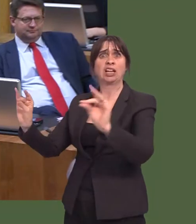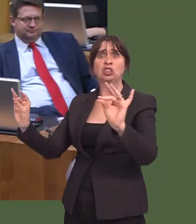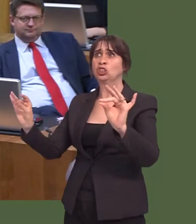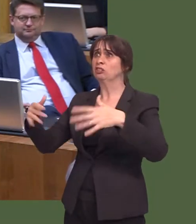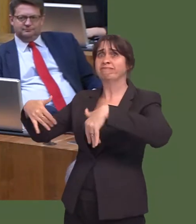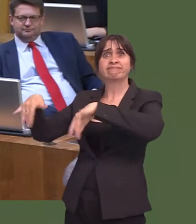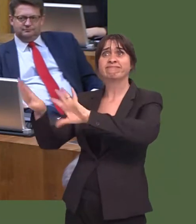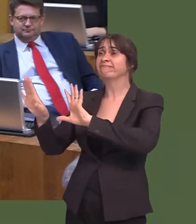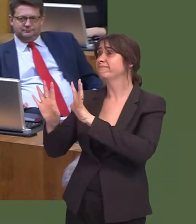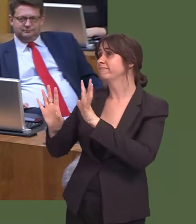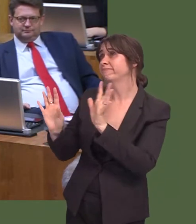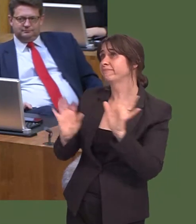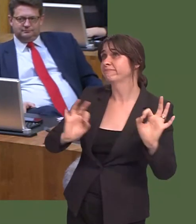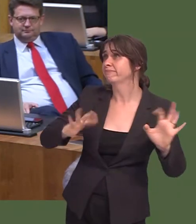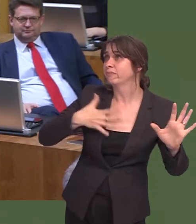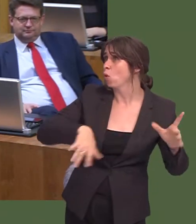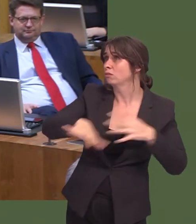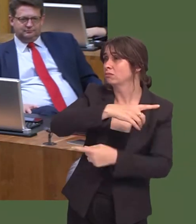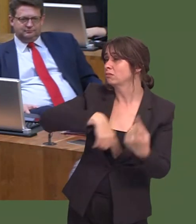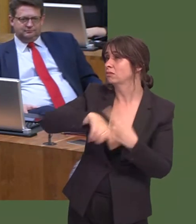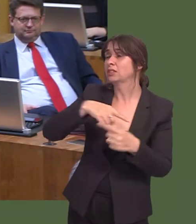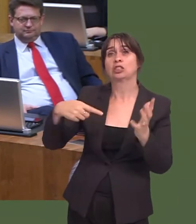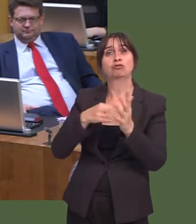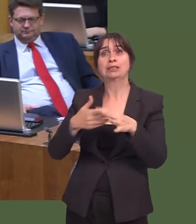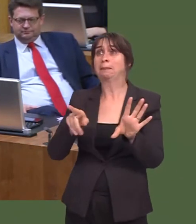on thatóby Theresa May, and she did not get that mandate. So, what happens next?